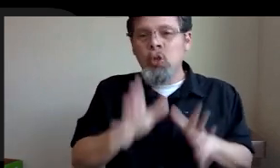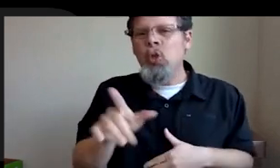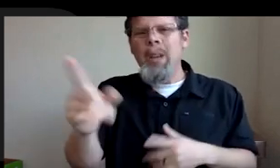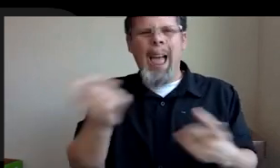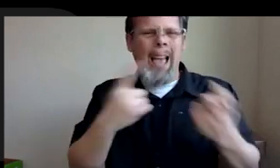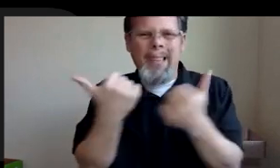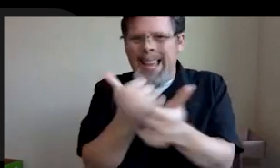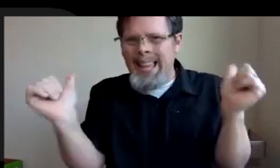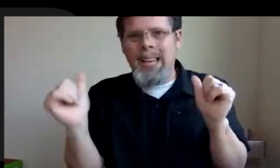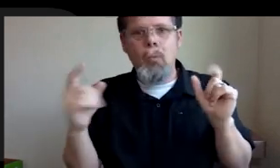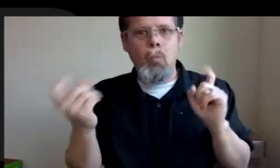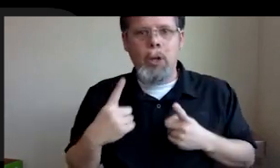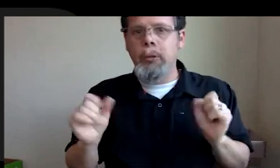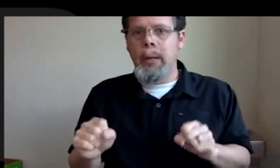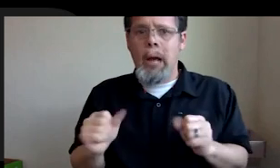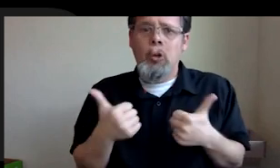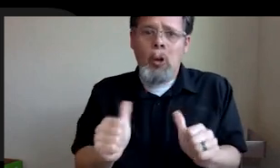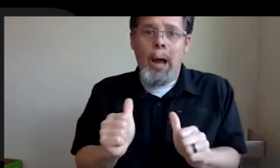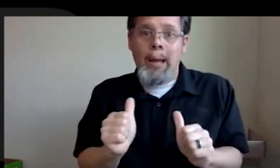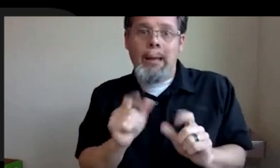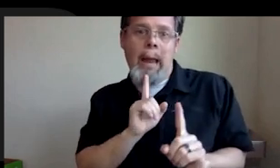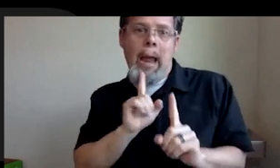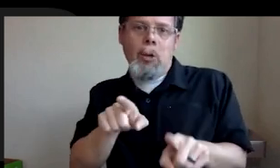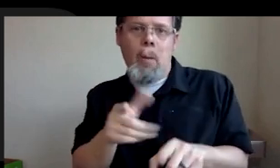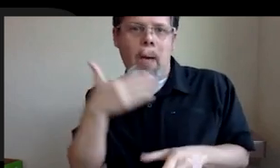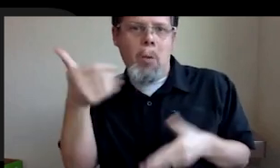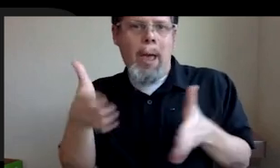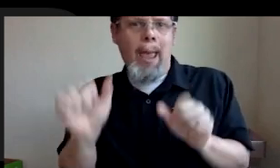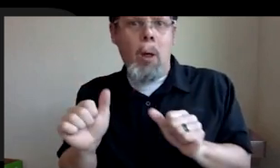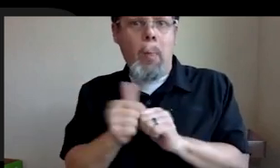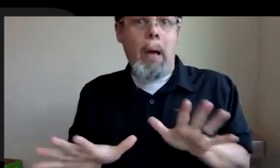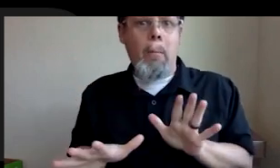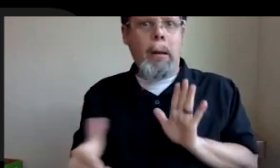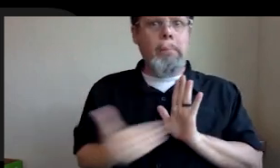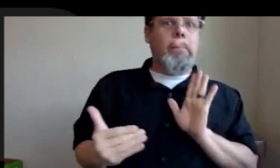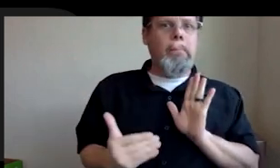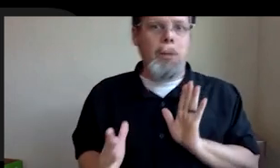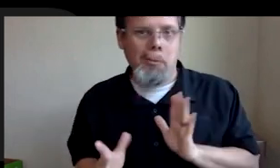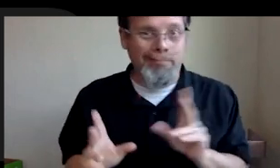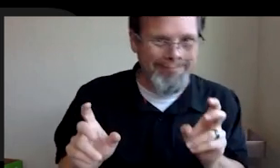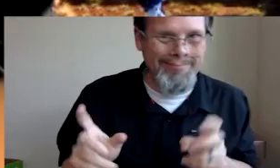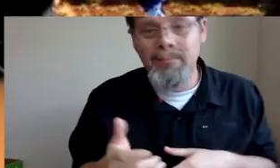best answer I can that won't get me sued and I'll open up the door to some questions. We already